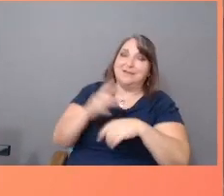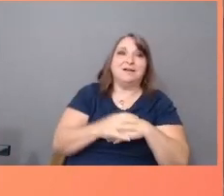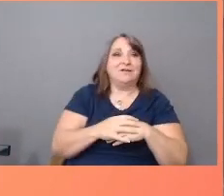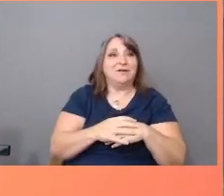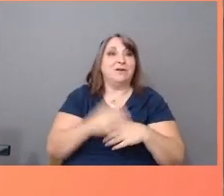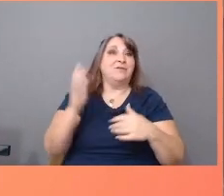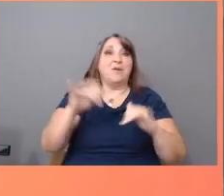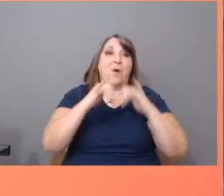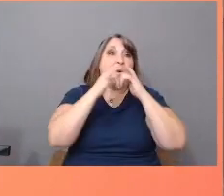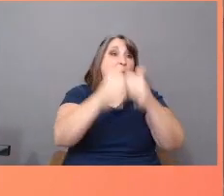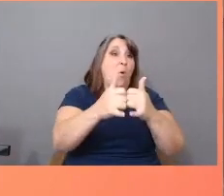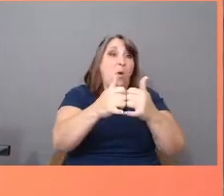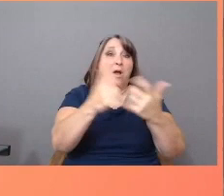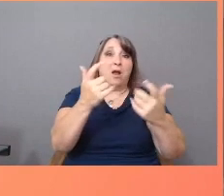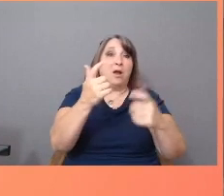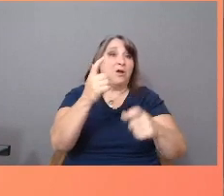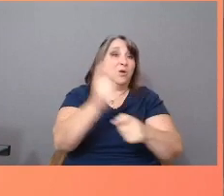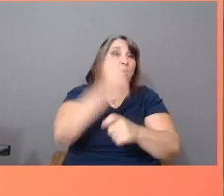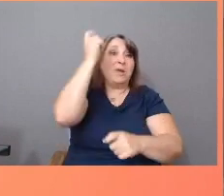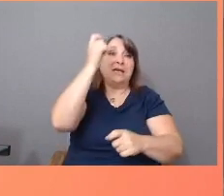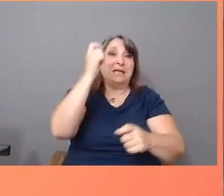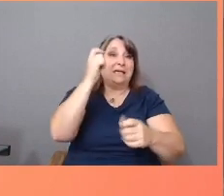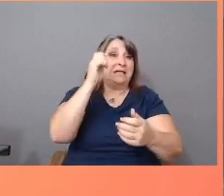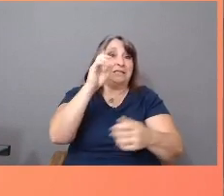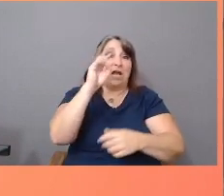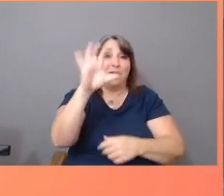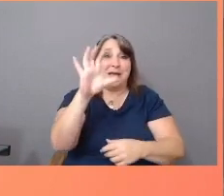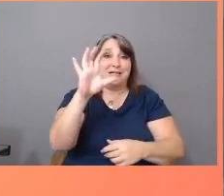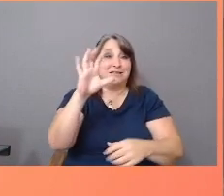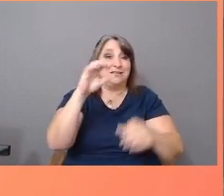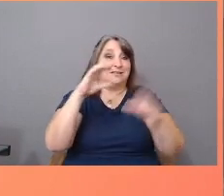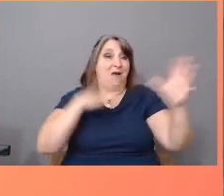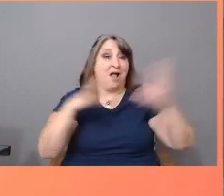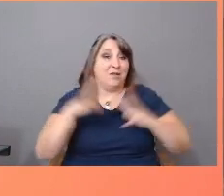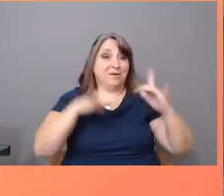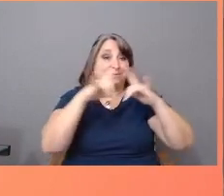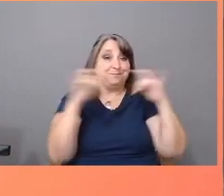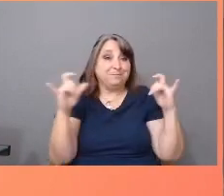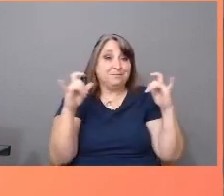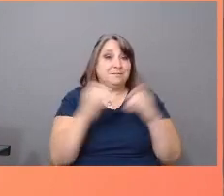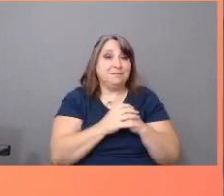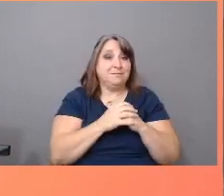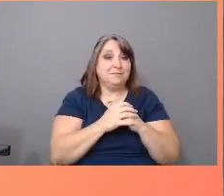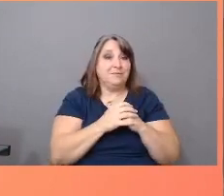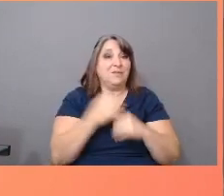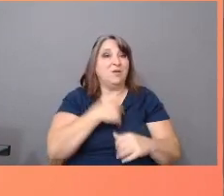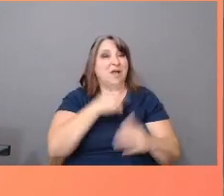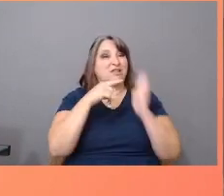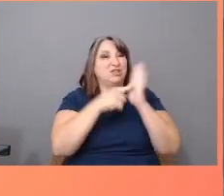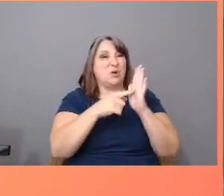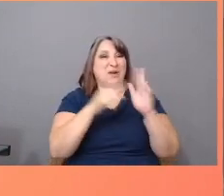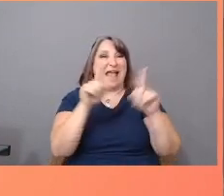to Hollywood and the streaming world, we are portrayed predominantly as criminals and too seldom portrayed as anything else.